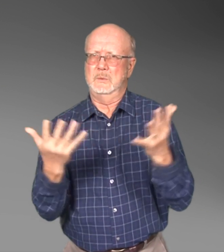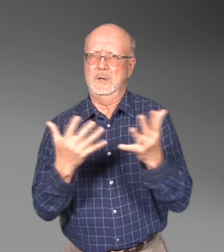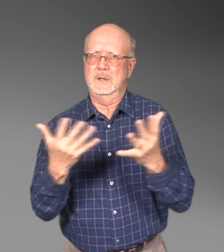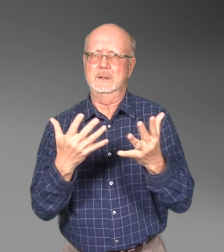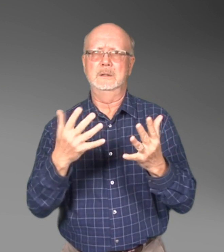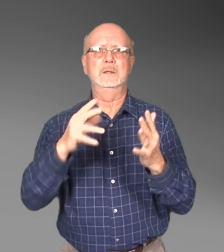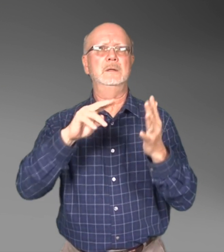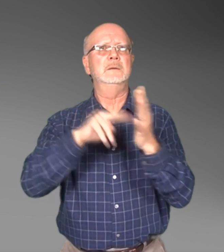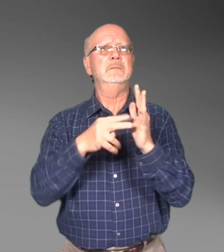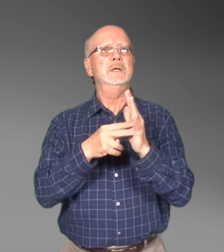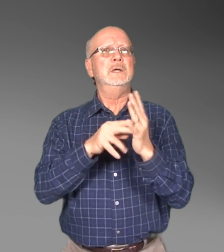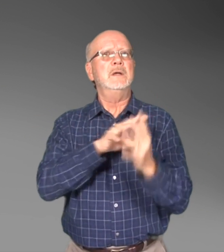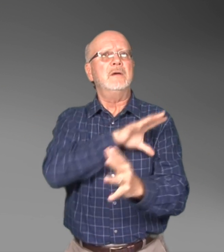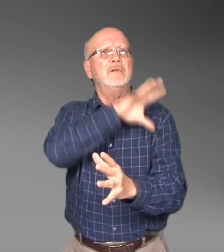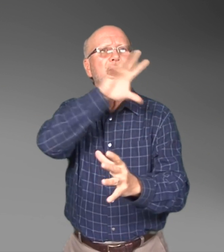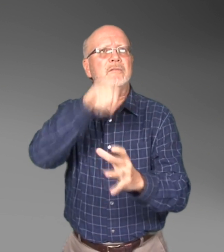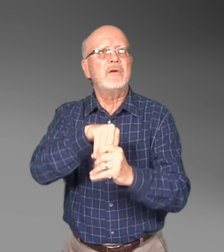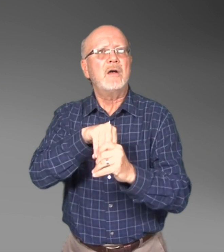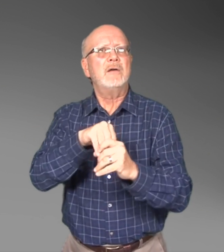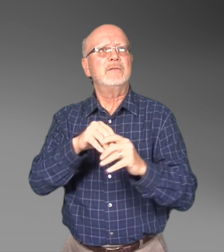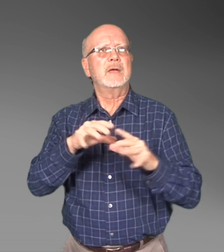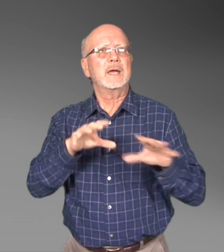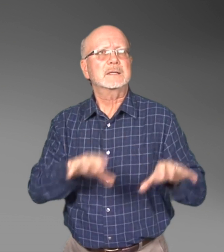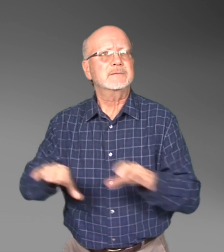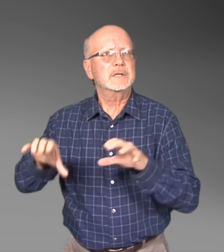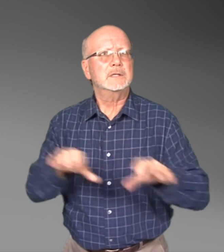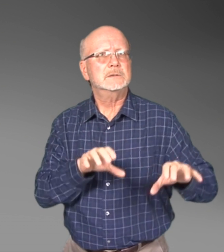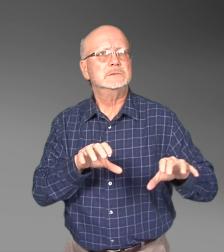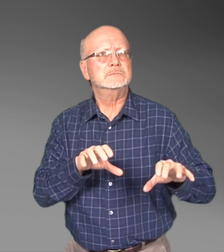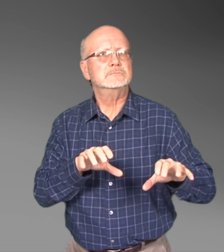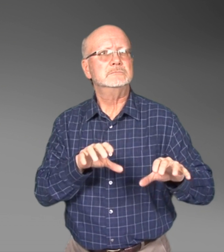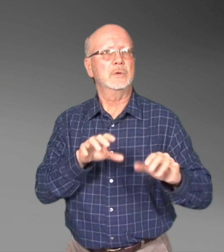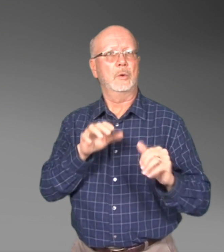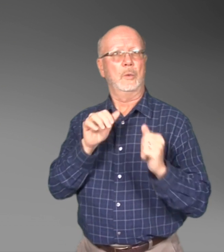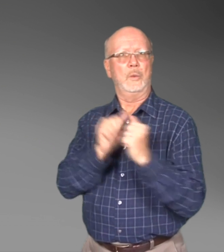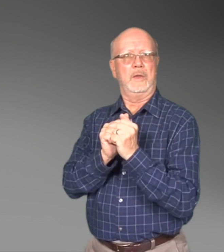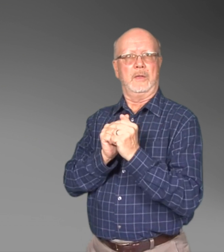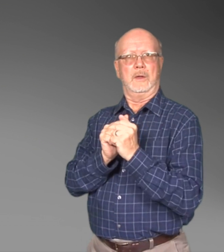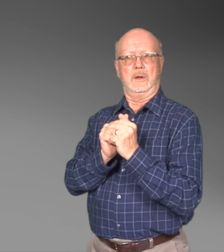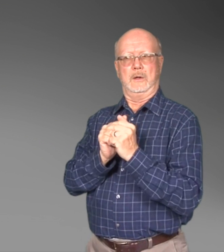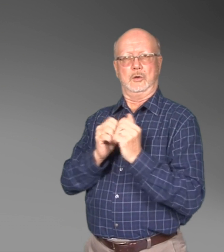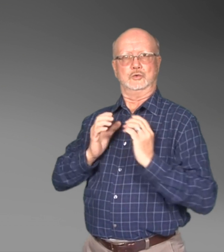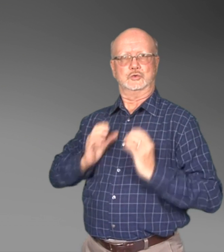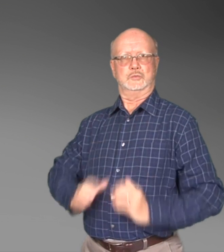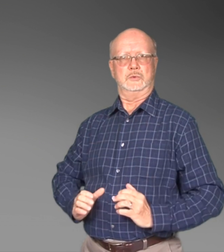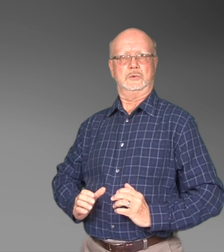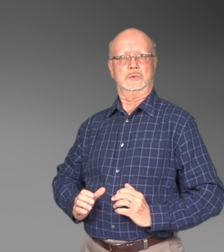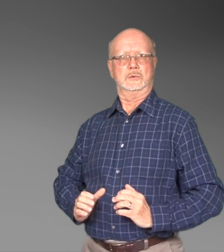advocacy as engaging in activities that empower the individual to navigate systems to access